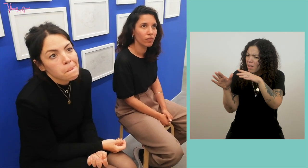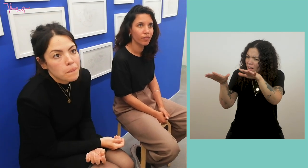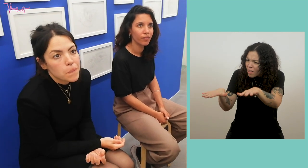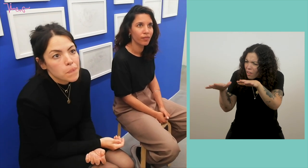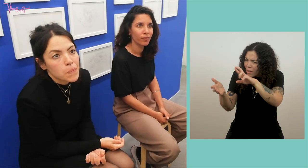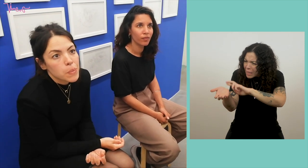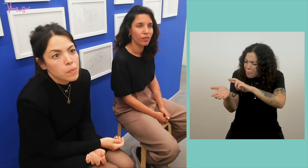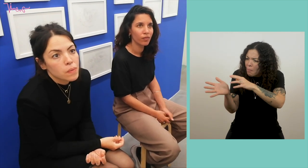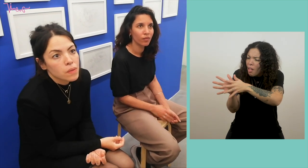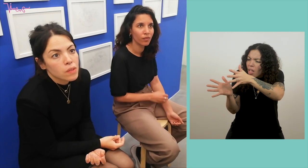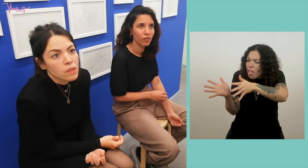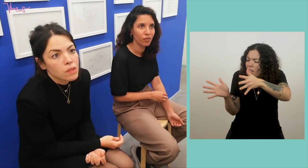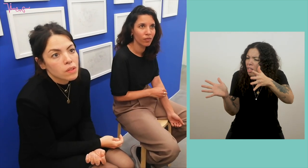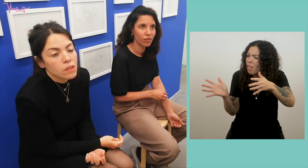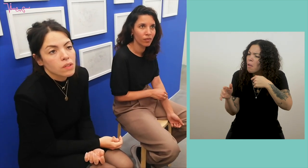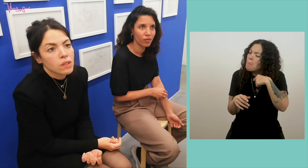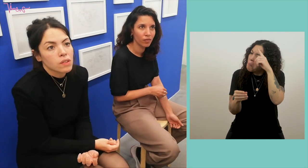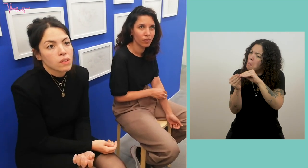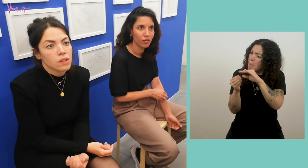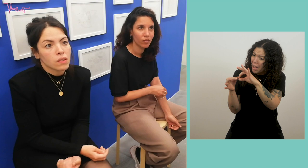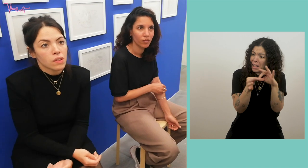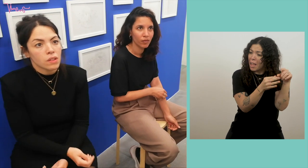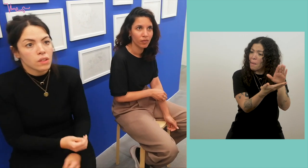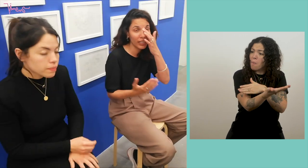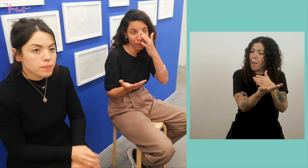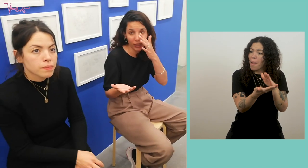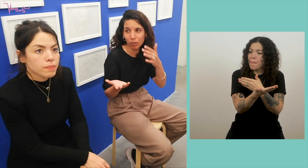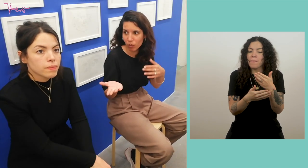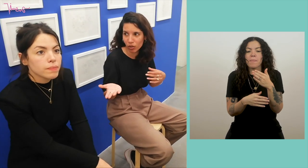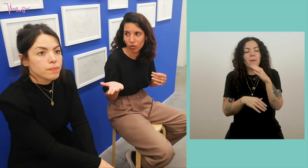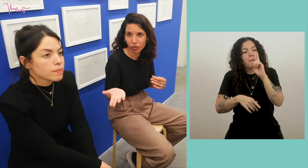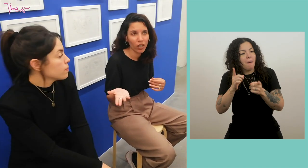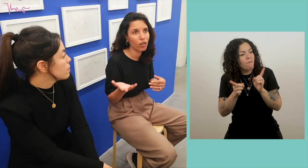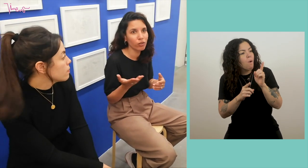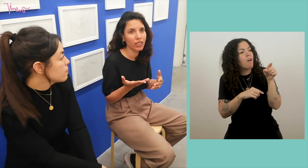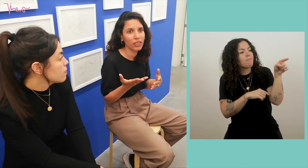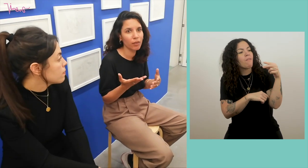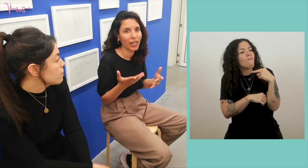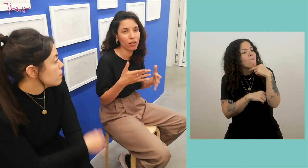Does it have to do with the fact that it's a poem? (Eve) There were moments of voice or for example,